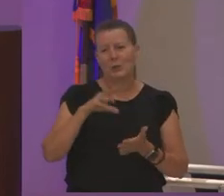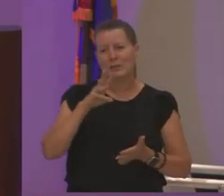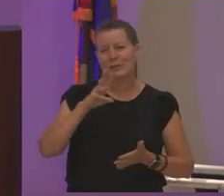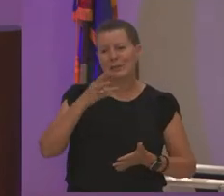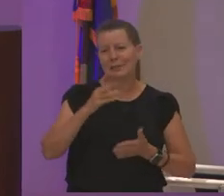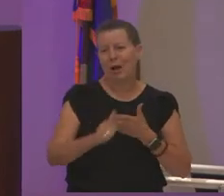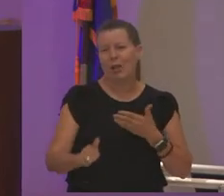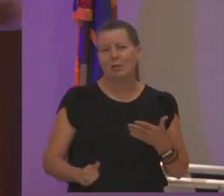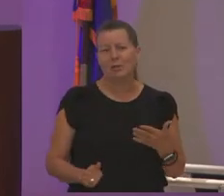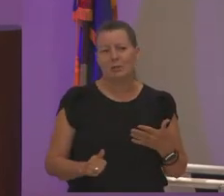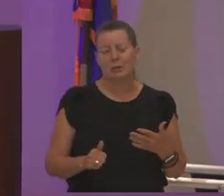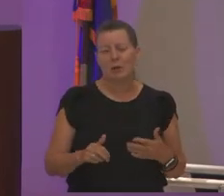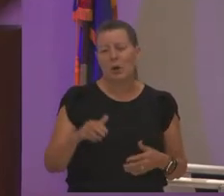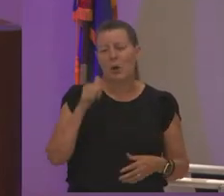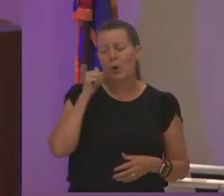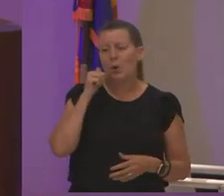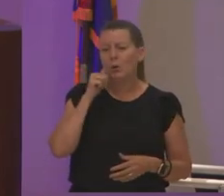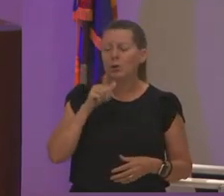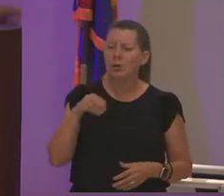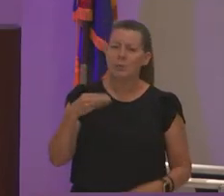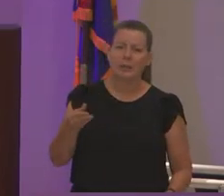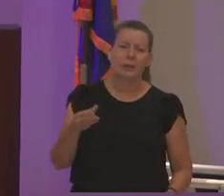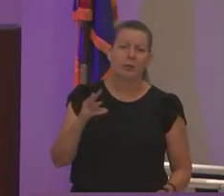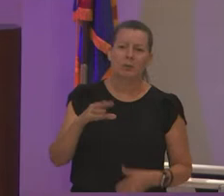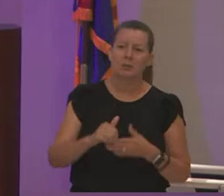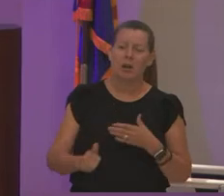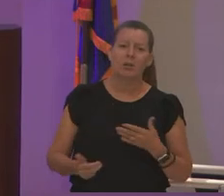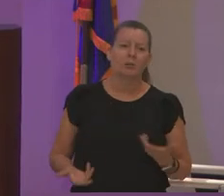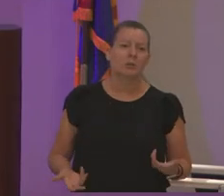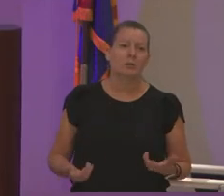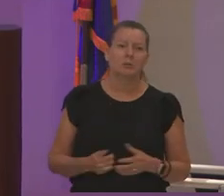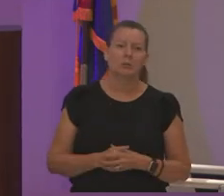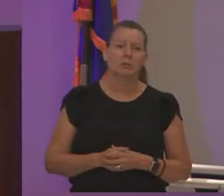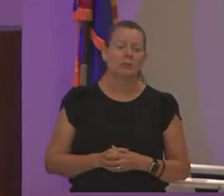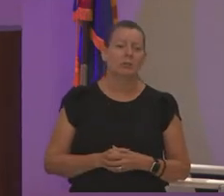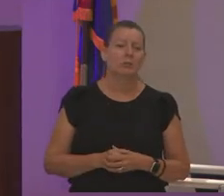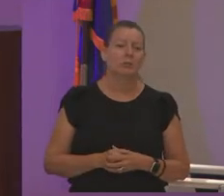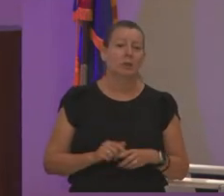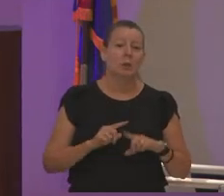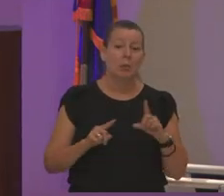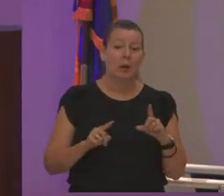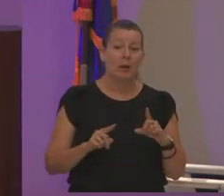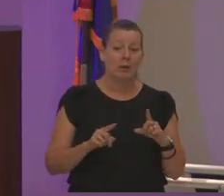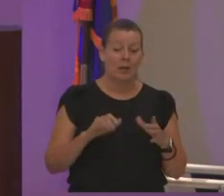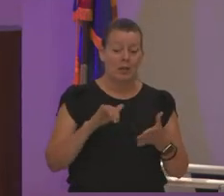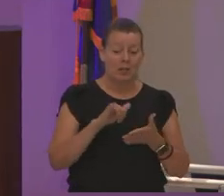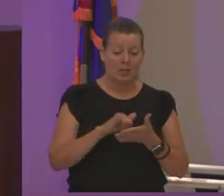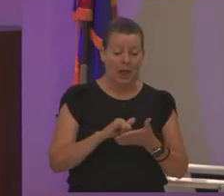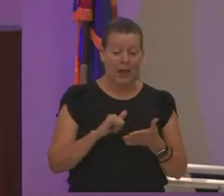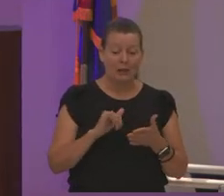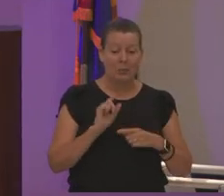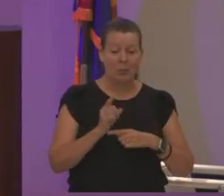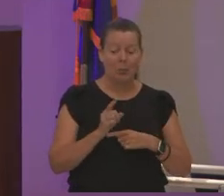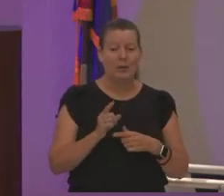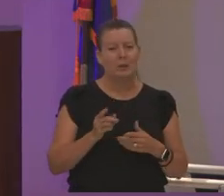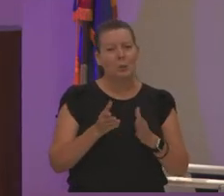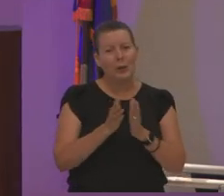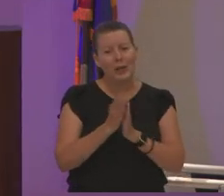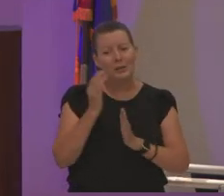and i was like girl i would have given you six dollars you know but when you're in that sort of and then we asked her if she went to college and she said